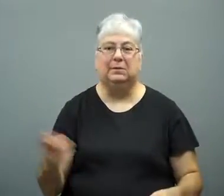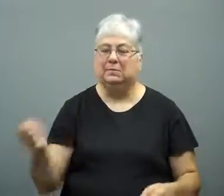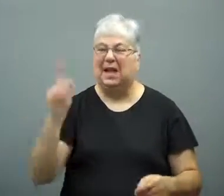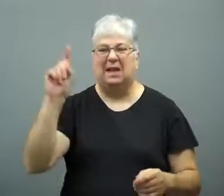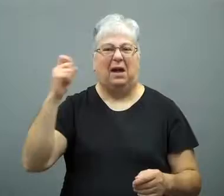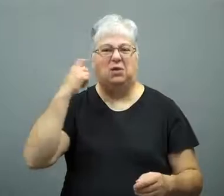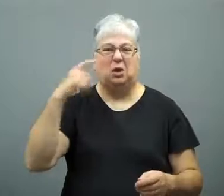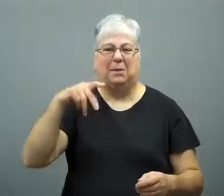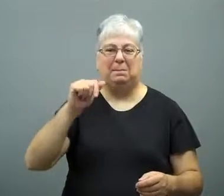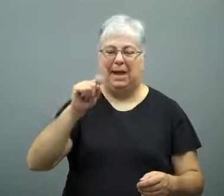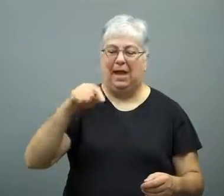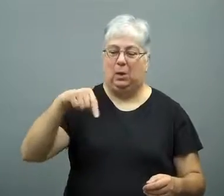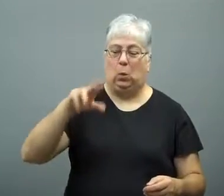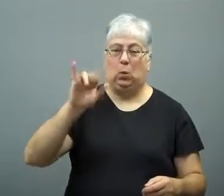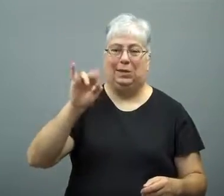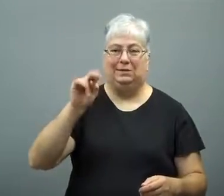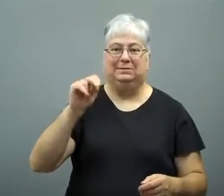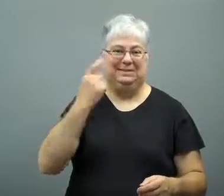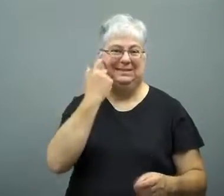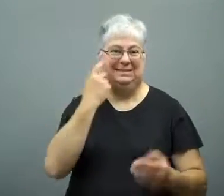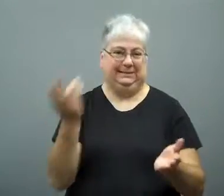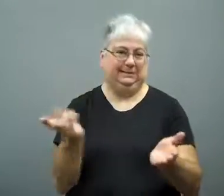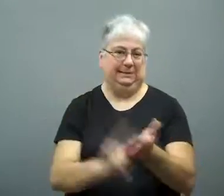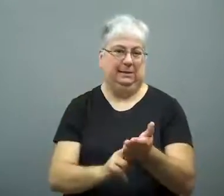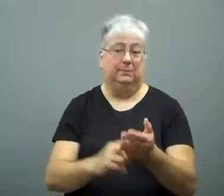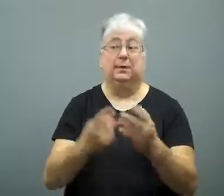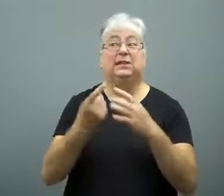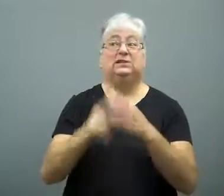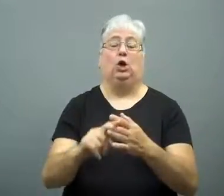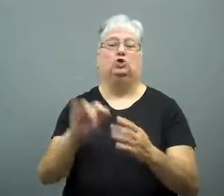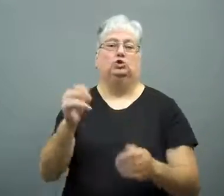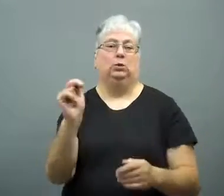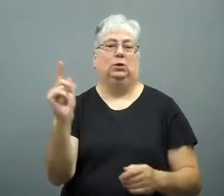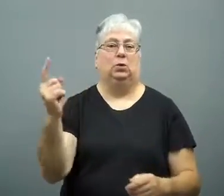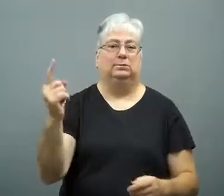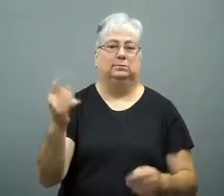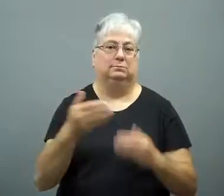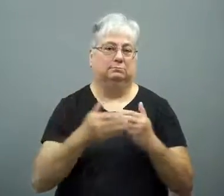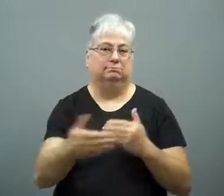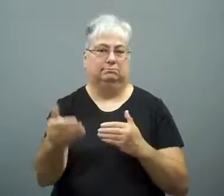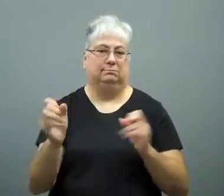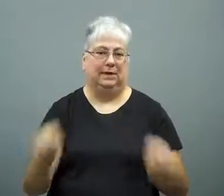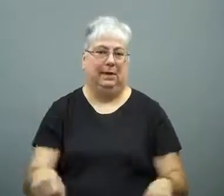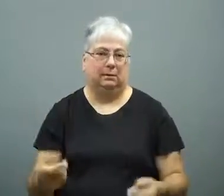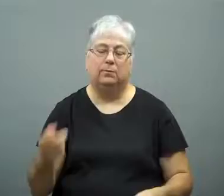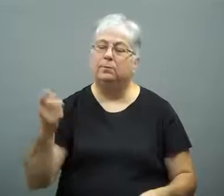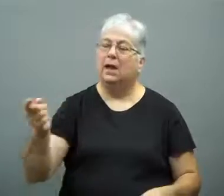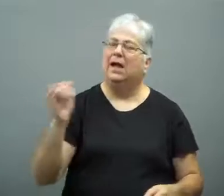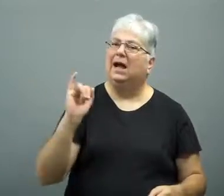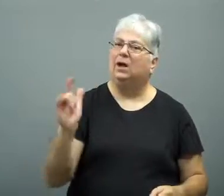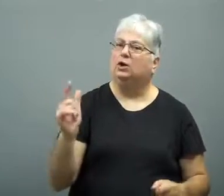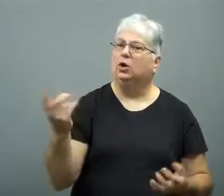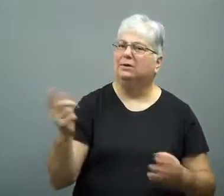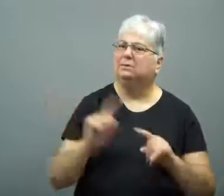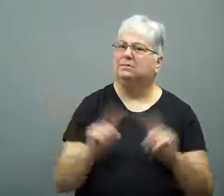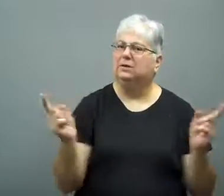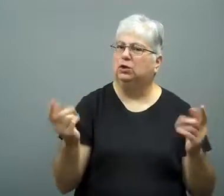Governor Pat Quinn just signed it into law, and it goes into effect January 1.